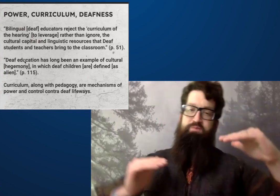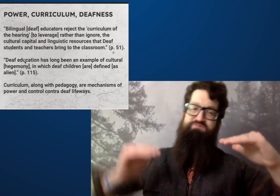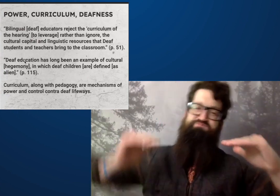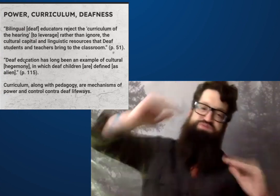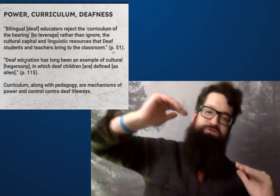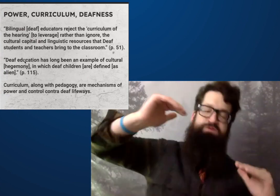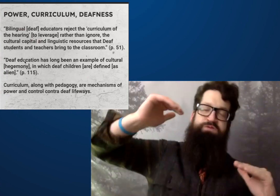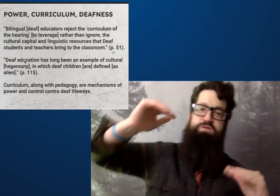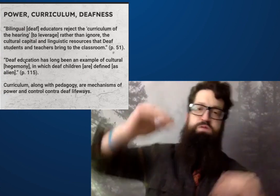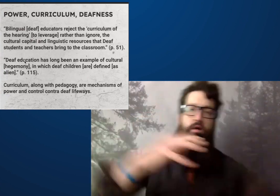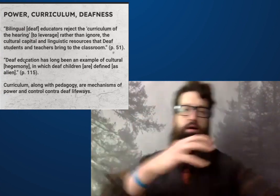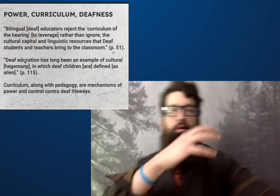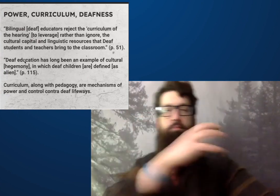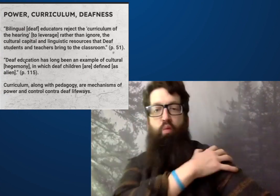This leverages,